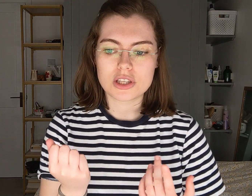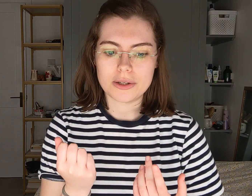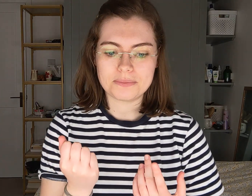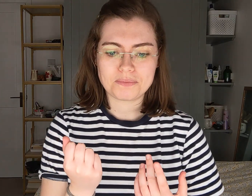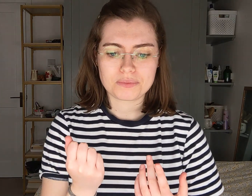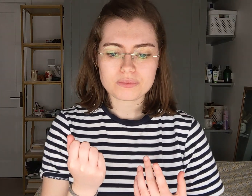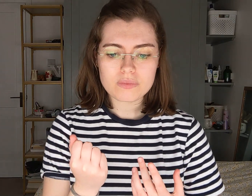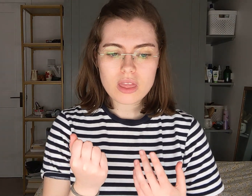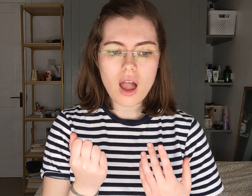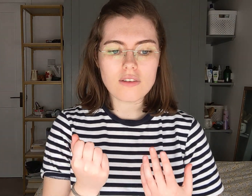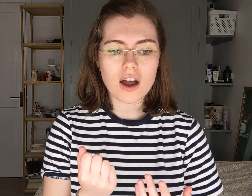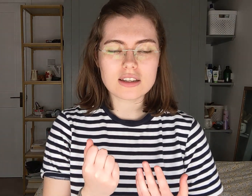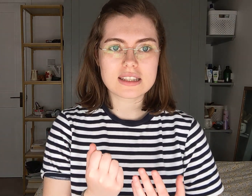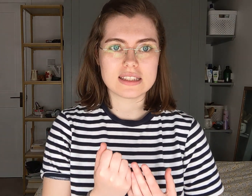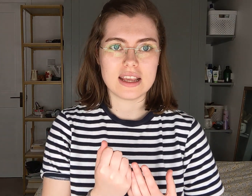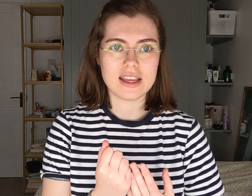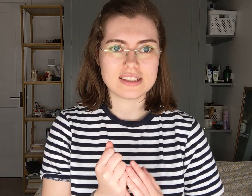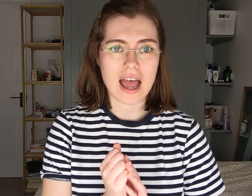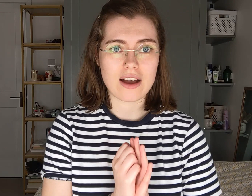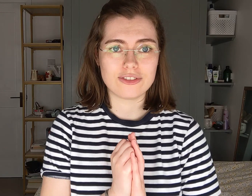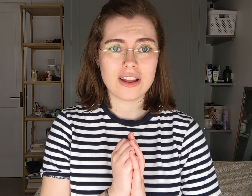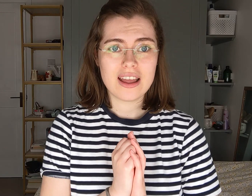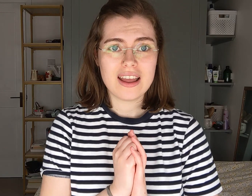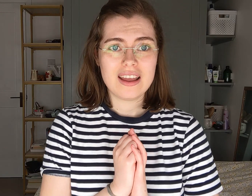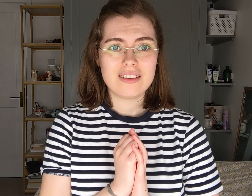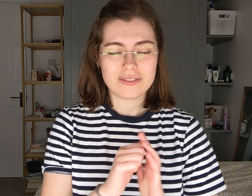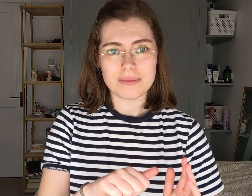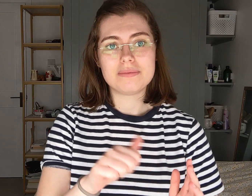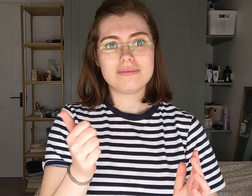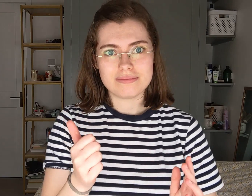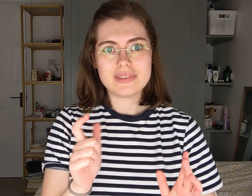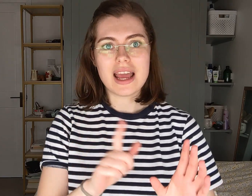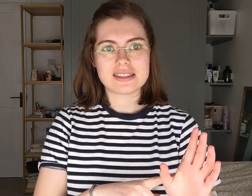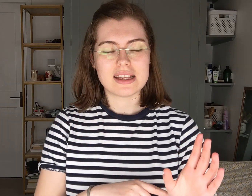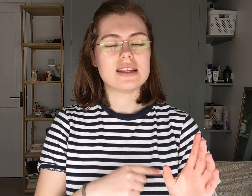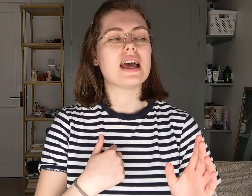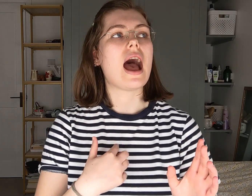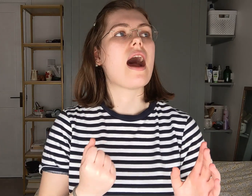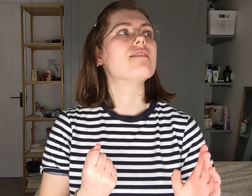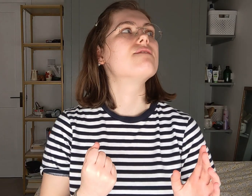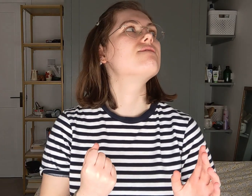So I've asked this year to have. For next year to have an